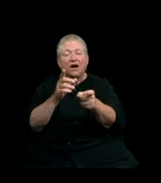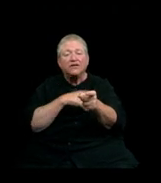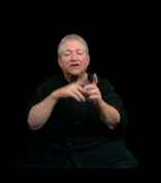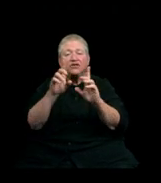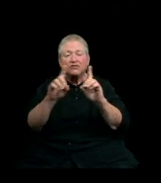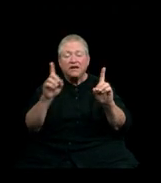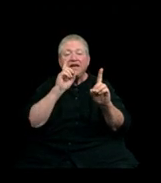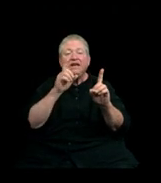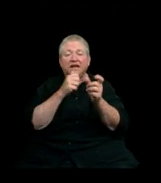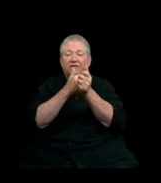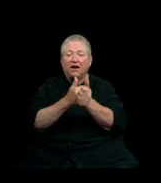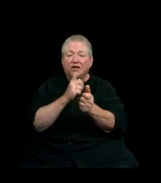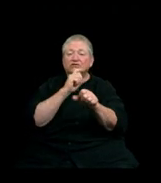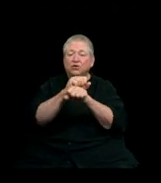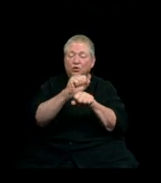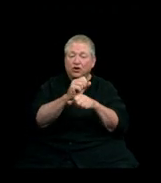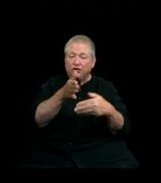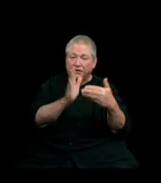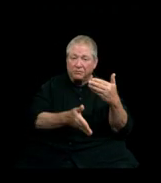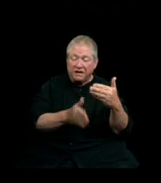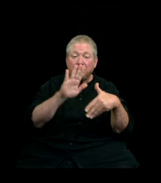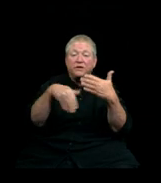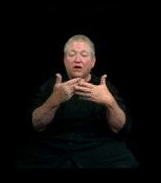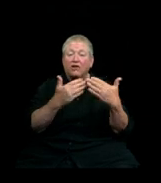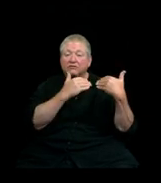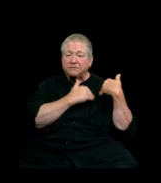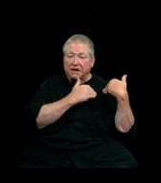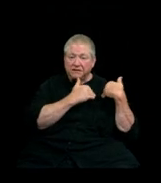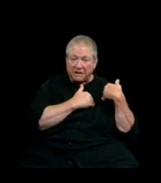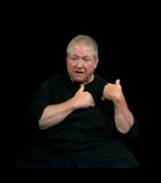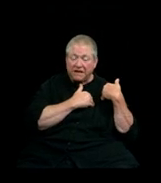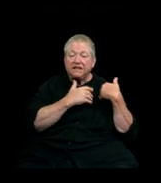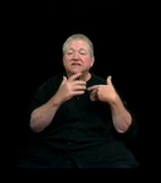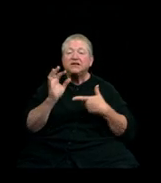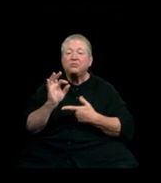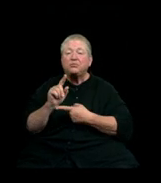with all the responsibilities, privileges, and honors thereto pertaining.